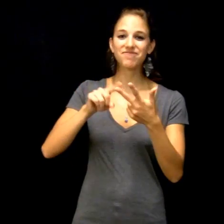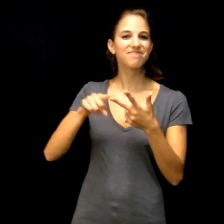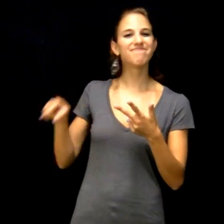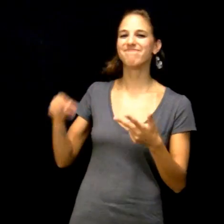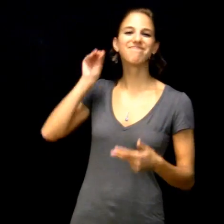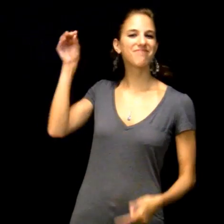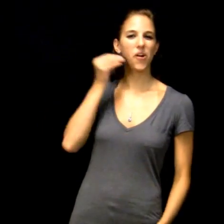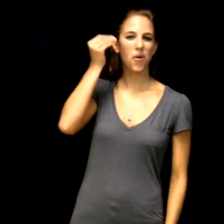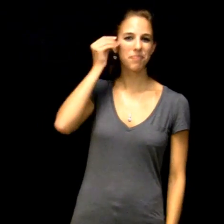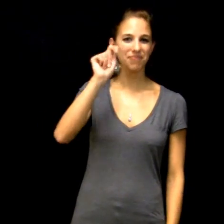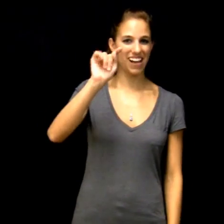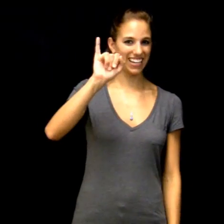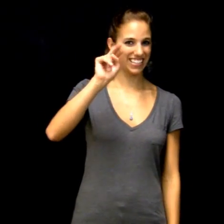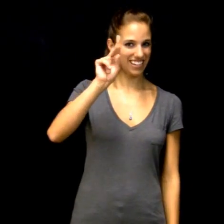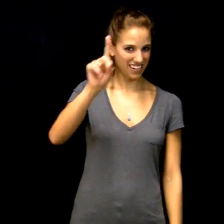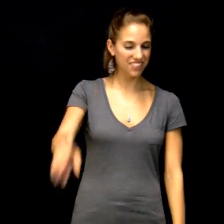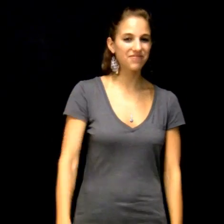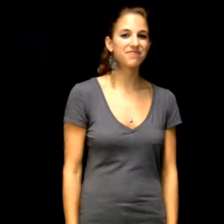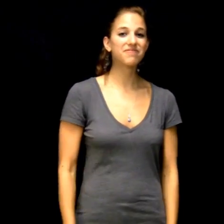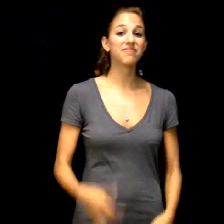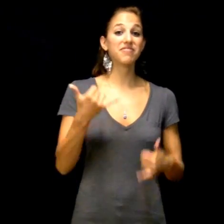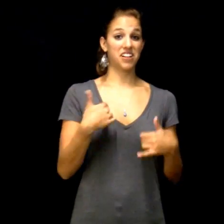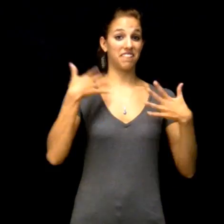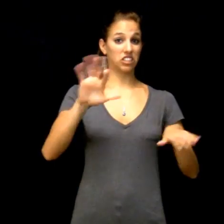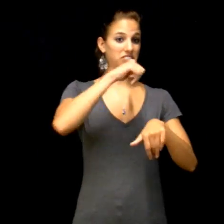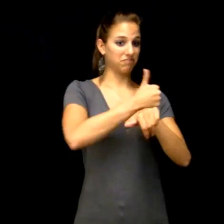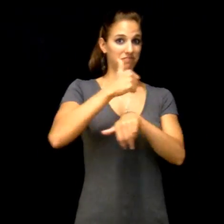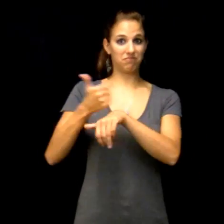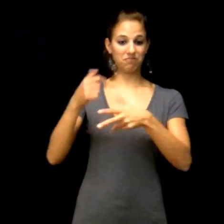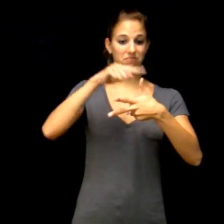younger sister is at home in Indiana.” By establish- ing items on the fingertips as buoys, the signer does